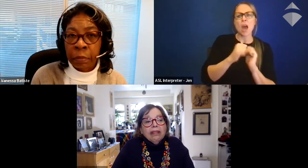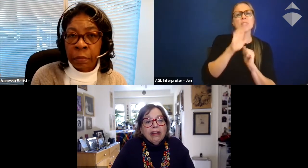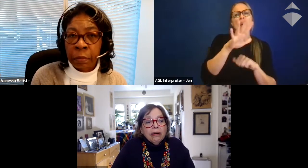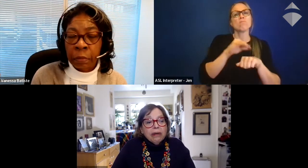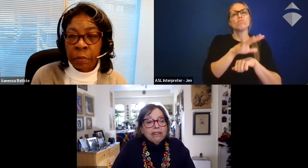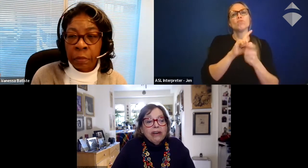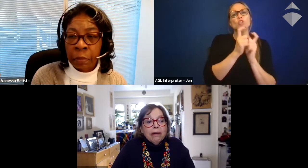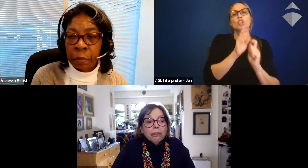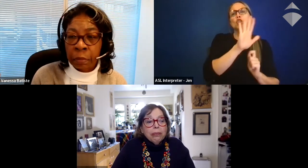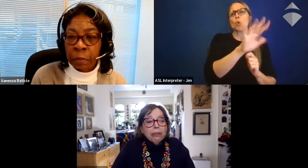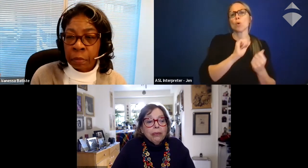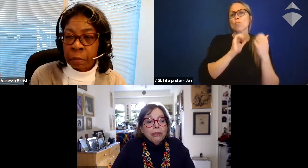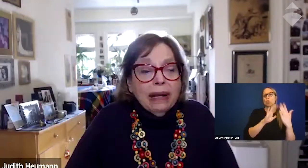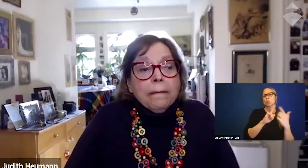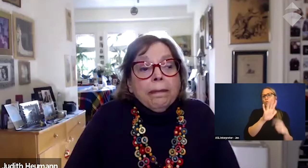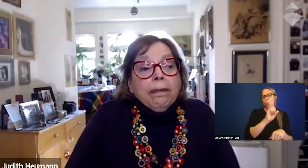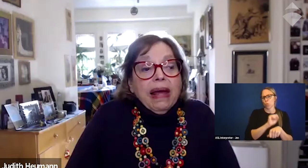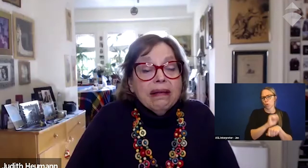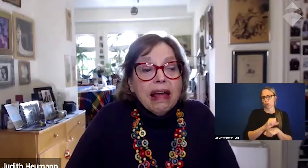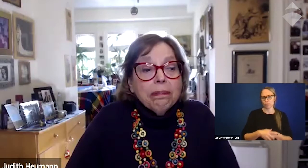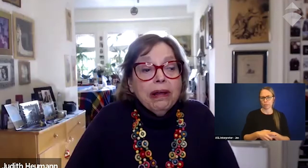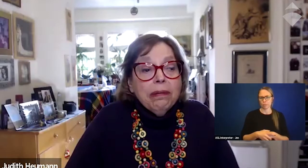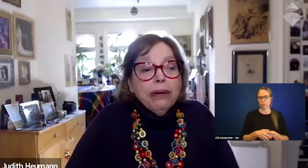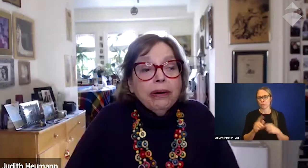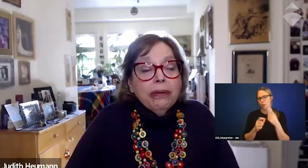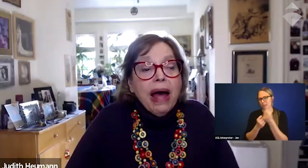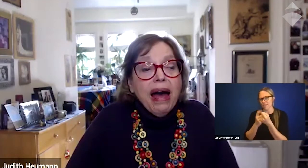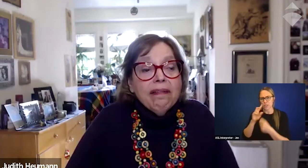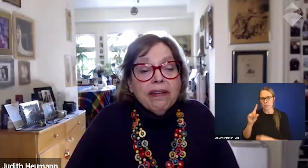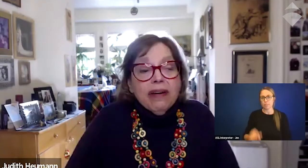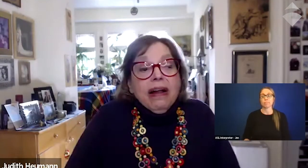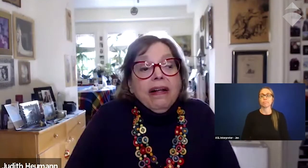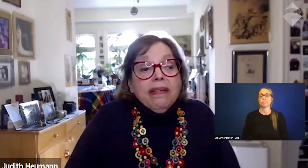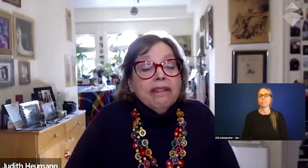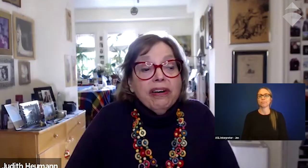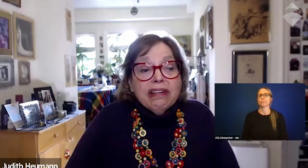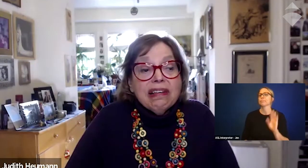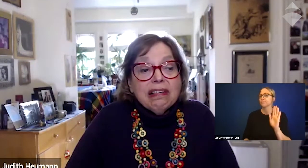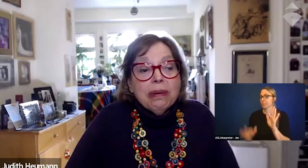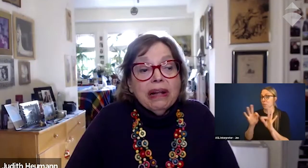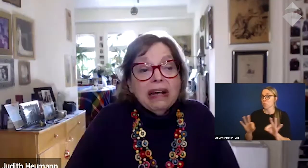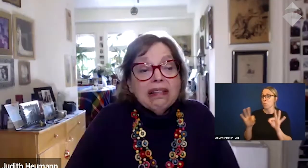I think what's very important is that people who have the various disabilities